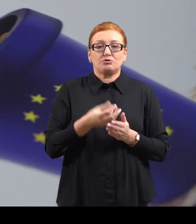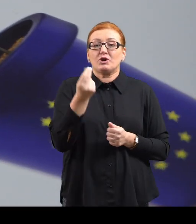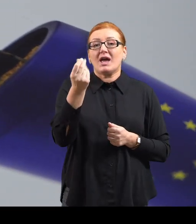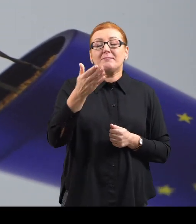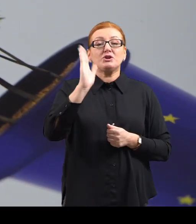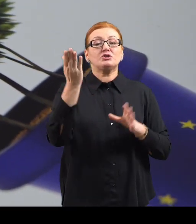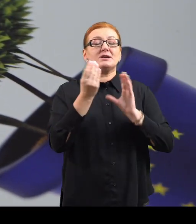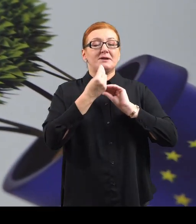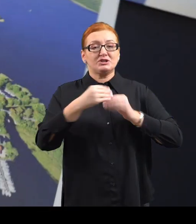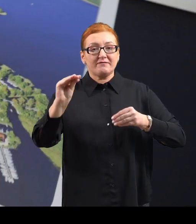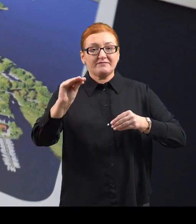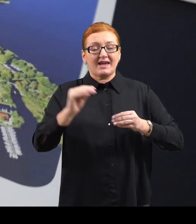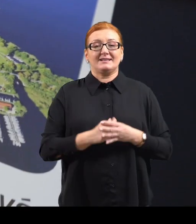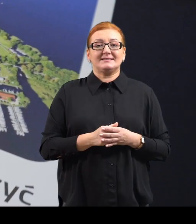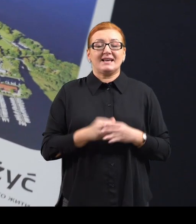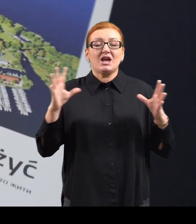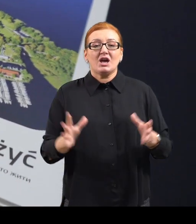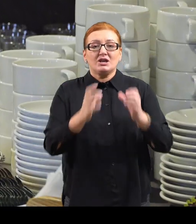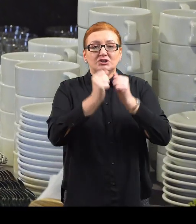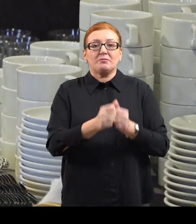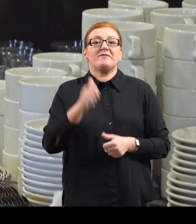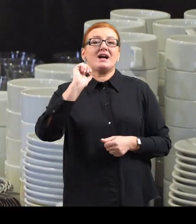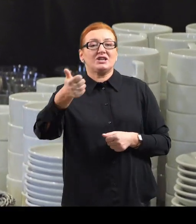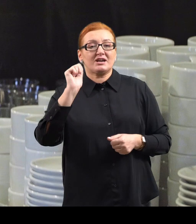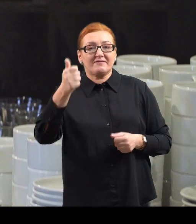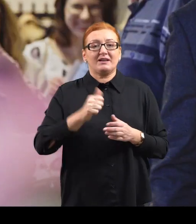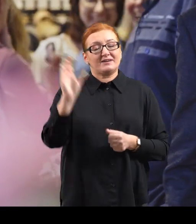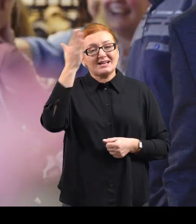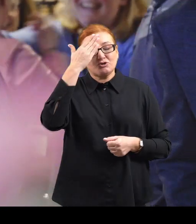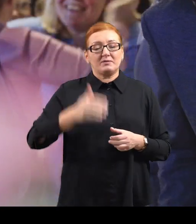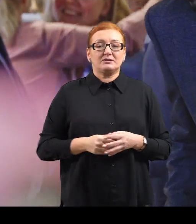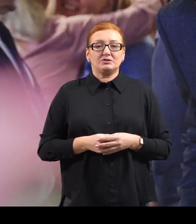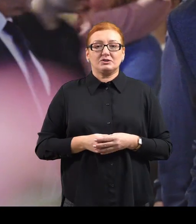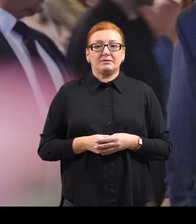that there will be more and more funds on acquiring new competences and skills.